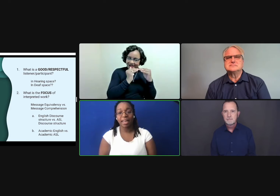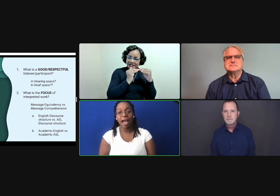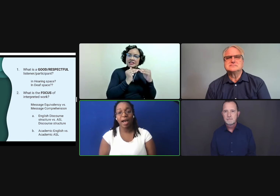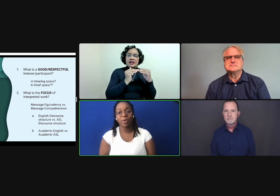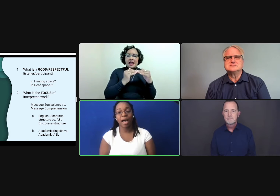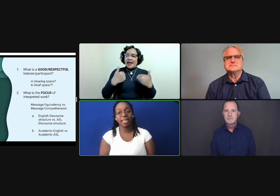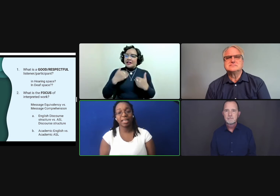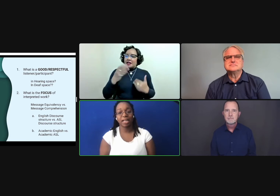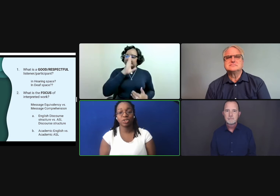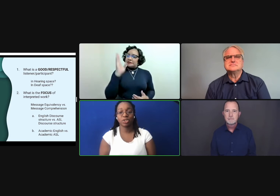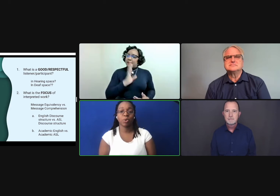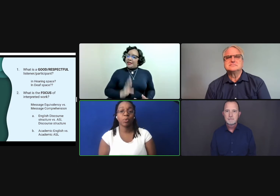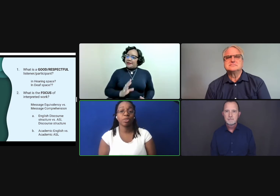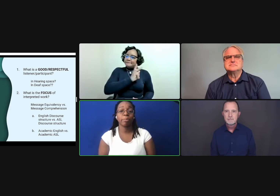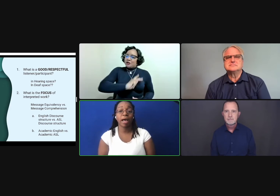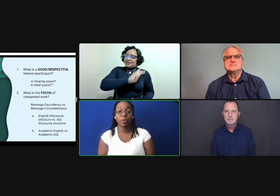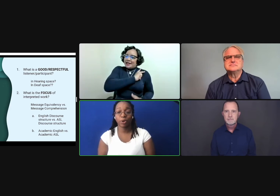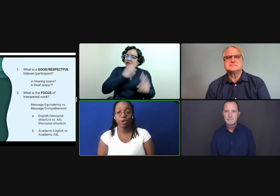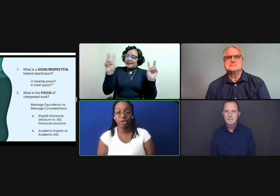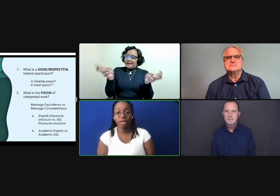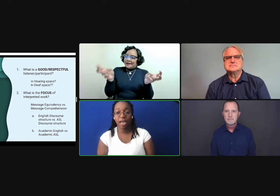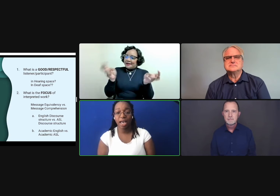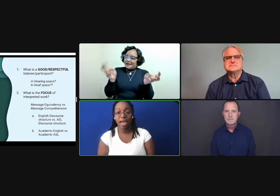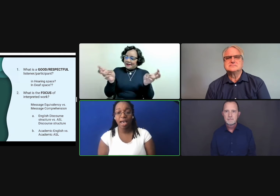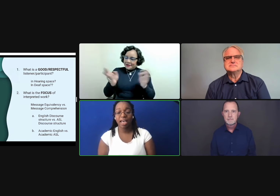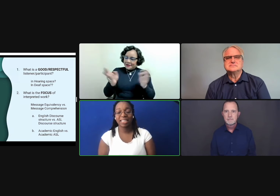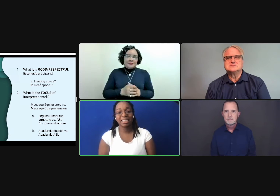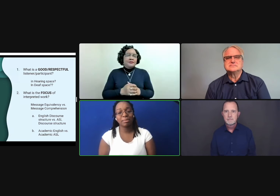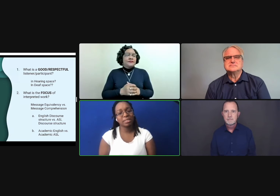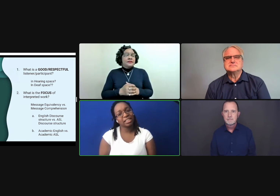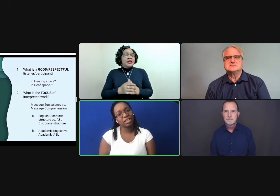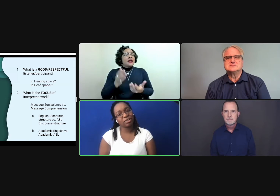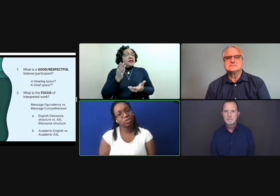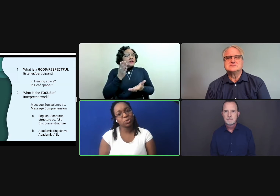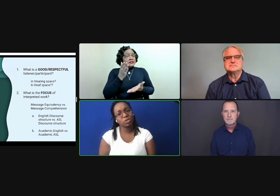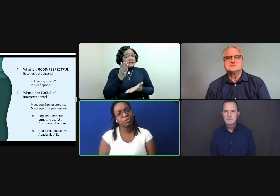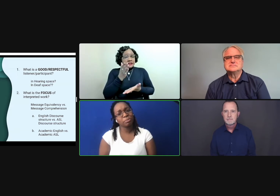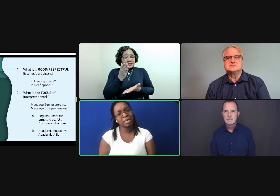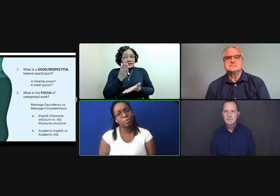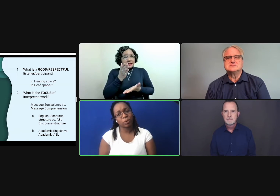And how I can actually work with my work, it seems like they're two different people.